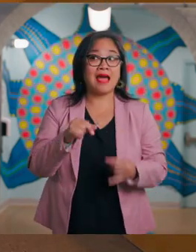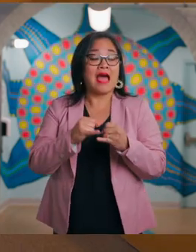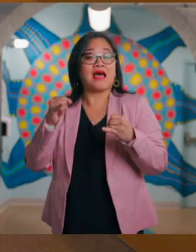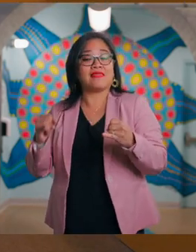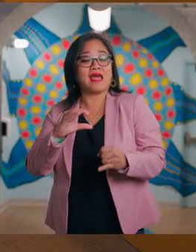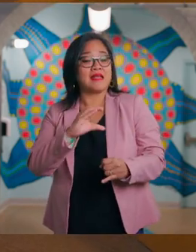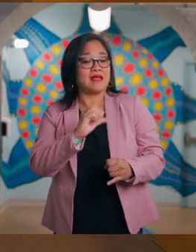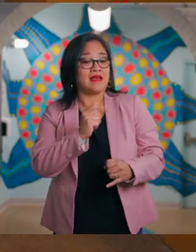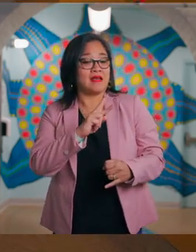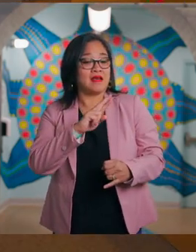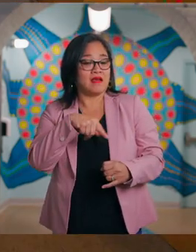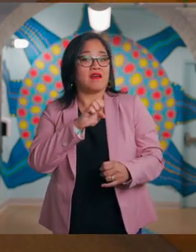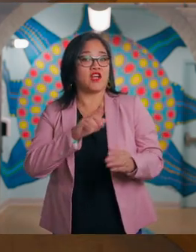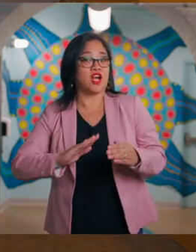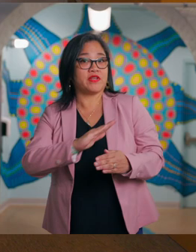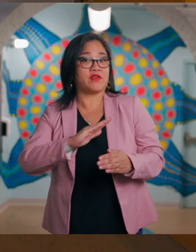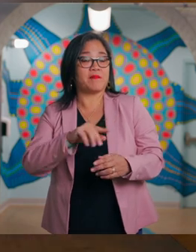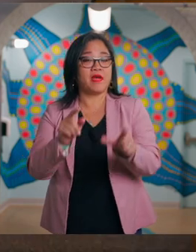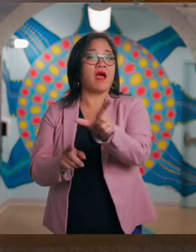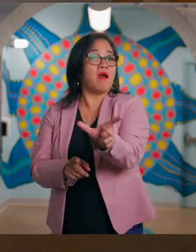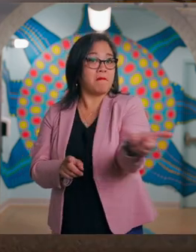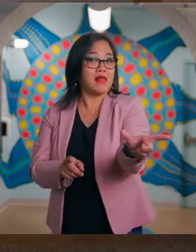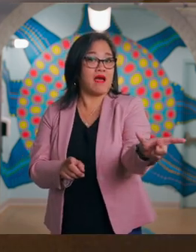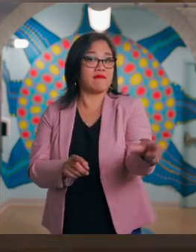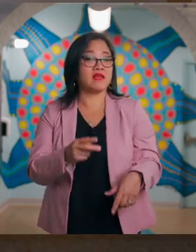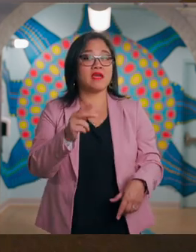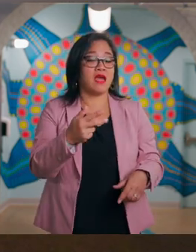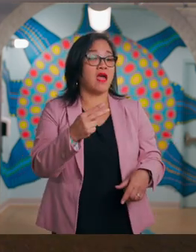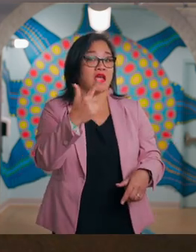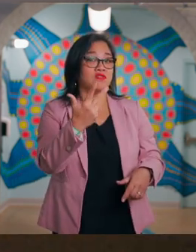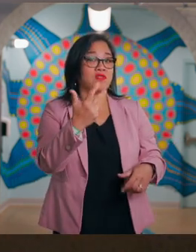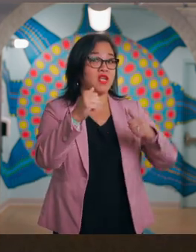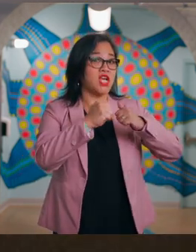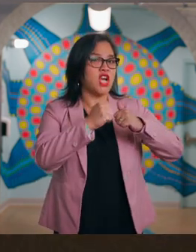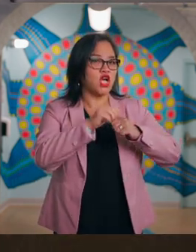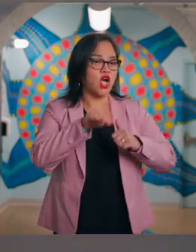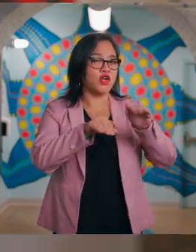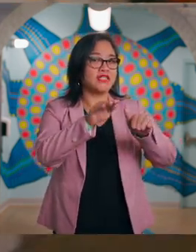At the end of the carpeted ramp, make a left and use three concrete steps to reach more exhibits,